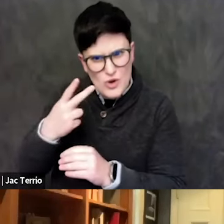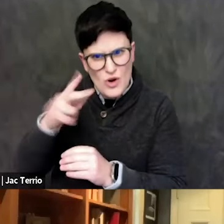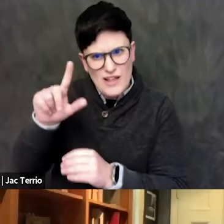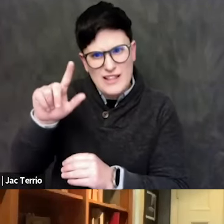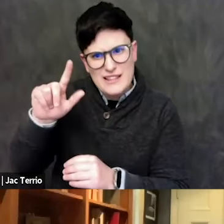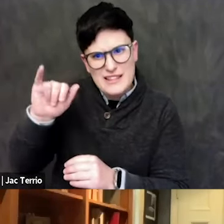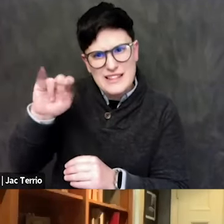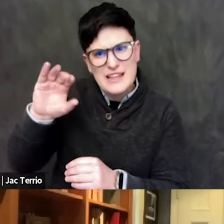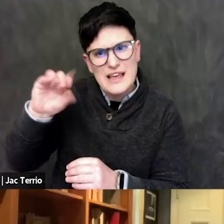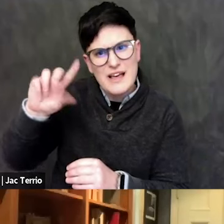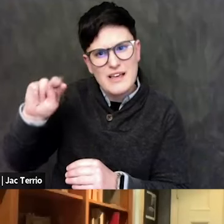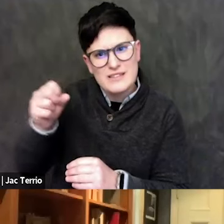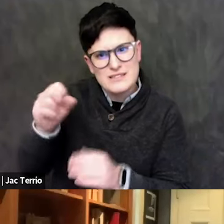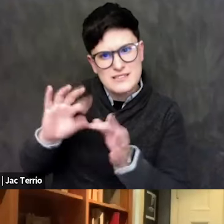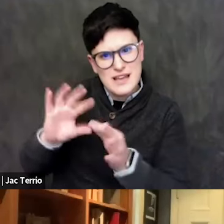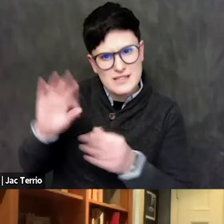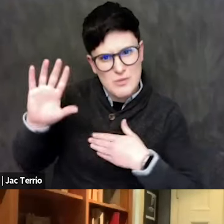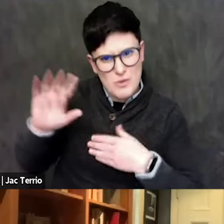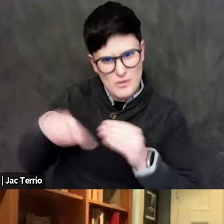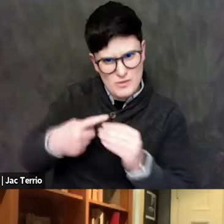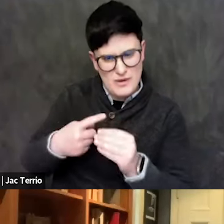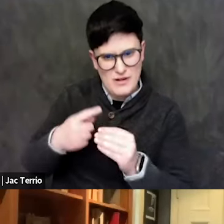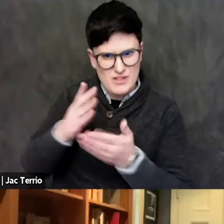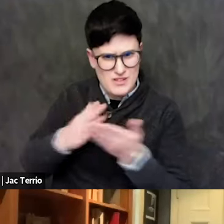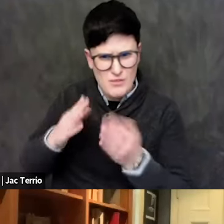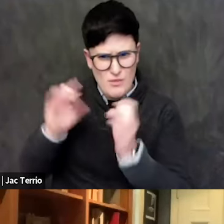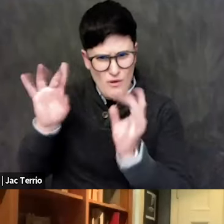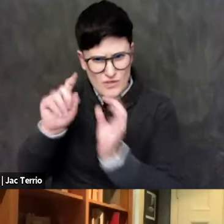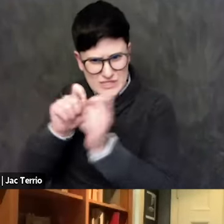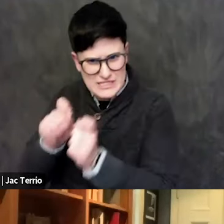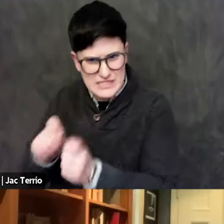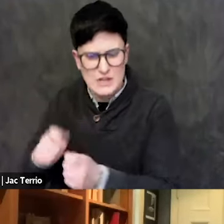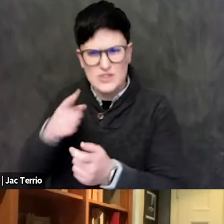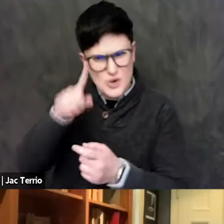about some of the more gruesome things that happened, you know, and not condemned that.